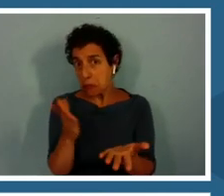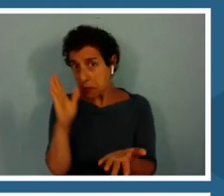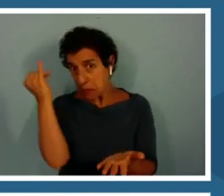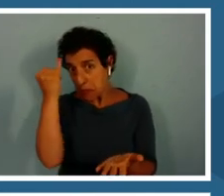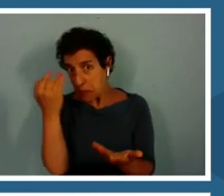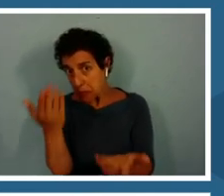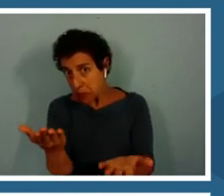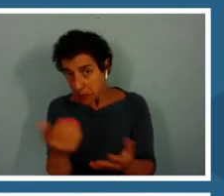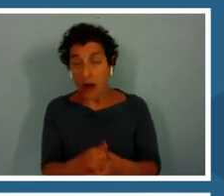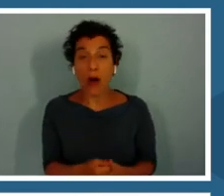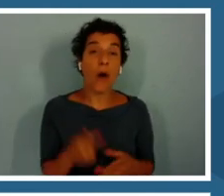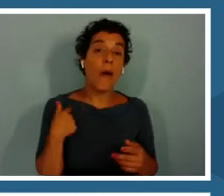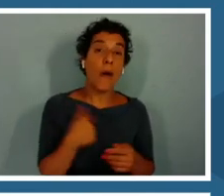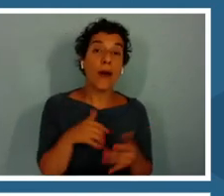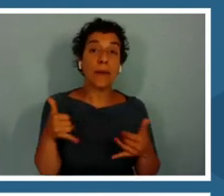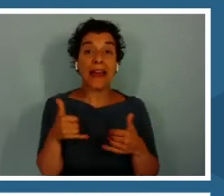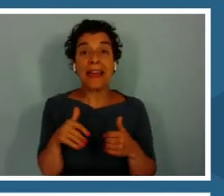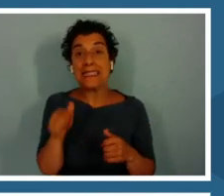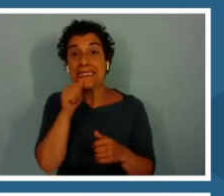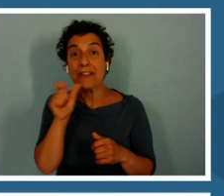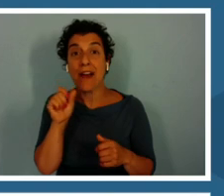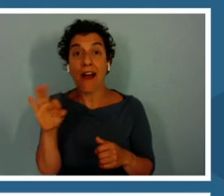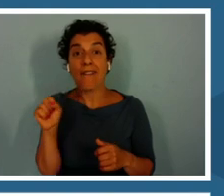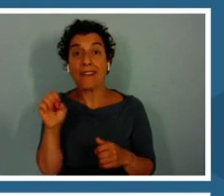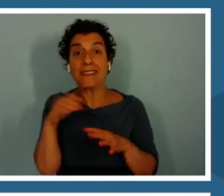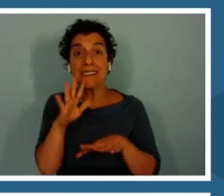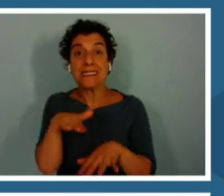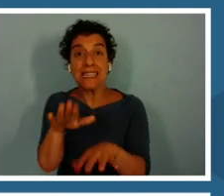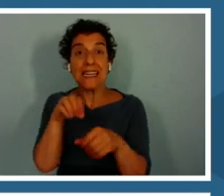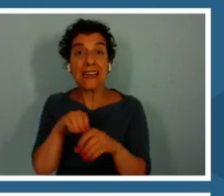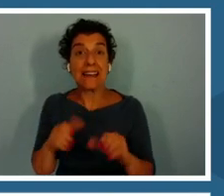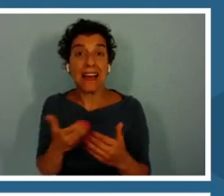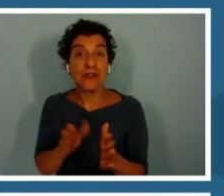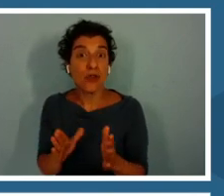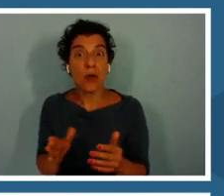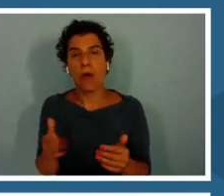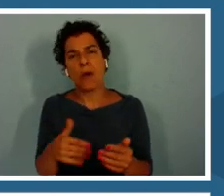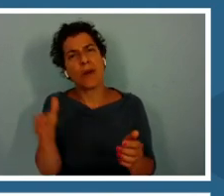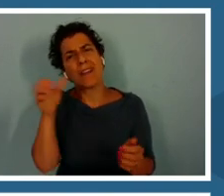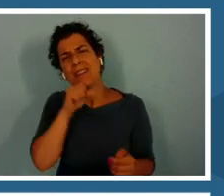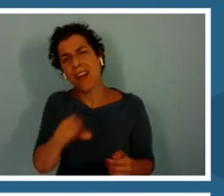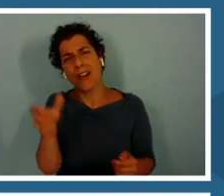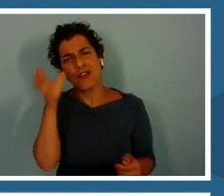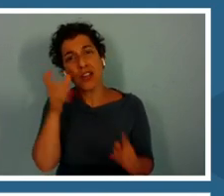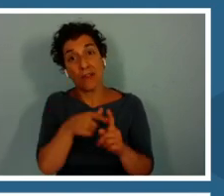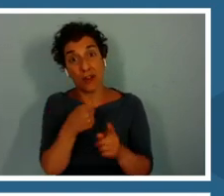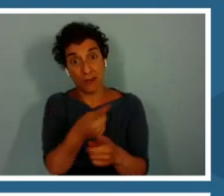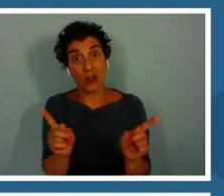We are playing secrets of the sea in the classroom and we are really loving it, we would love to hear from you.